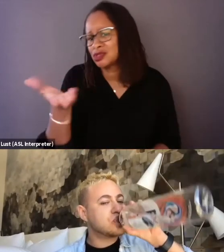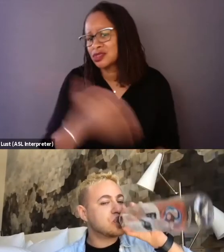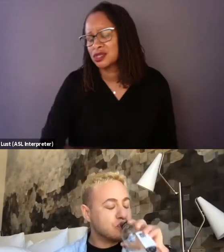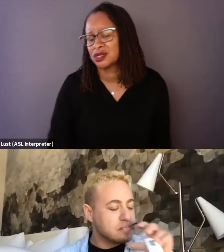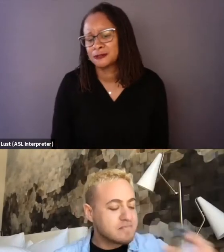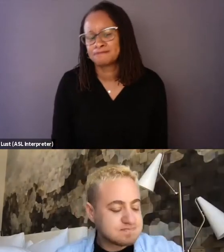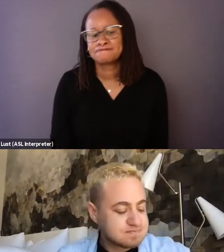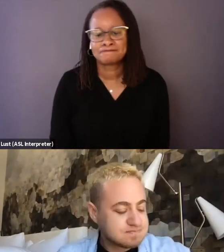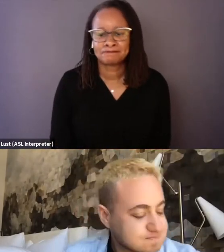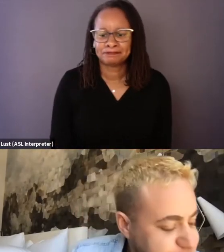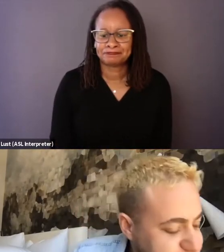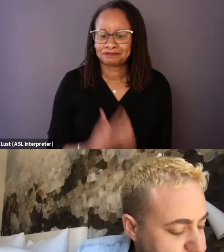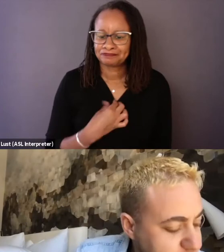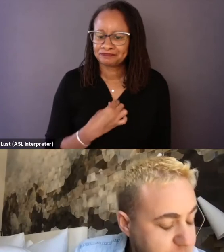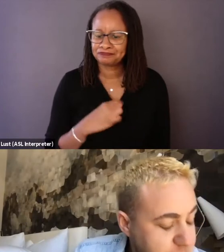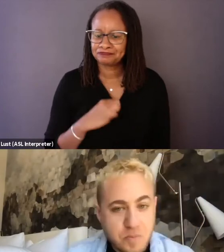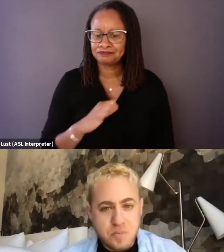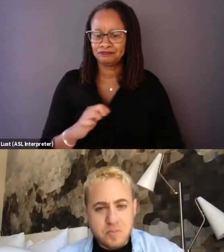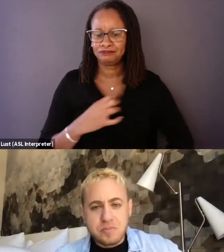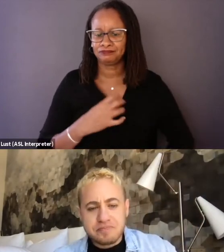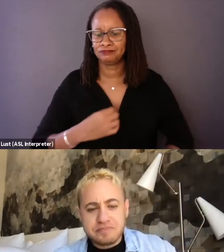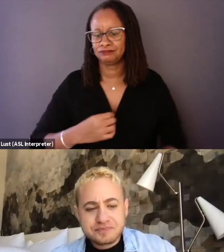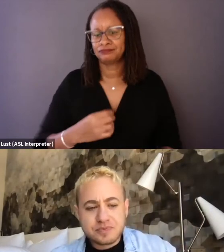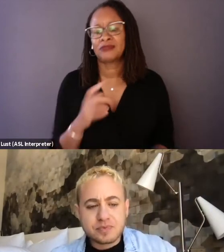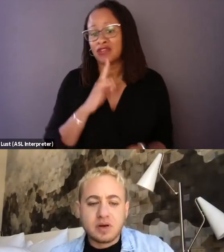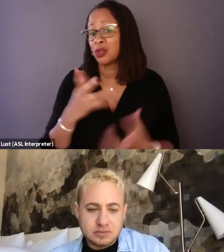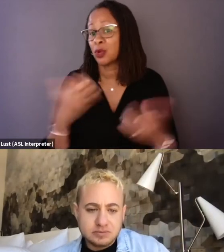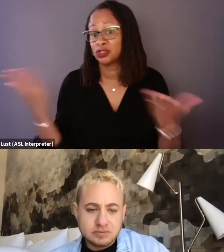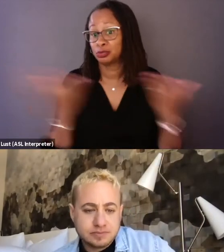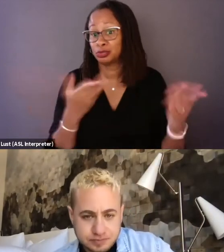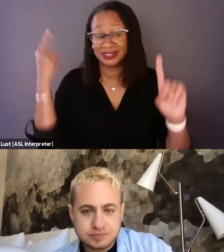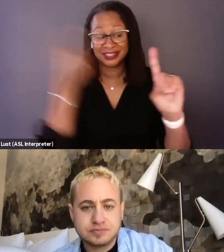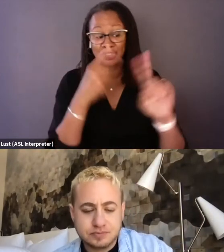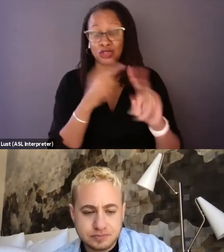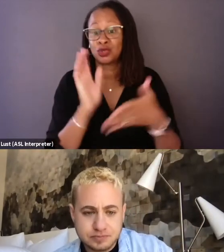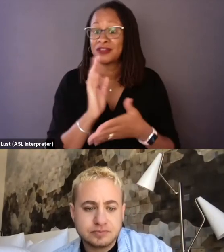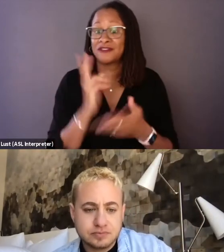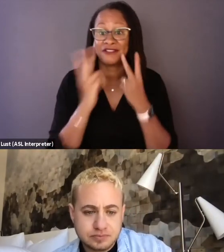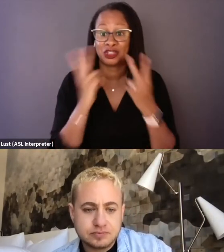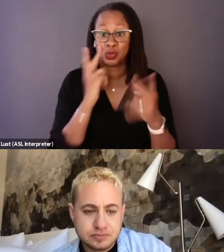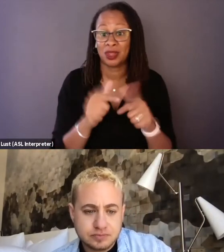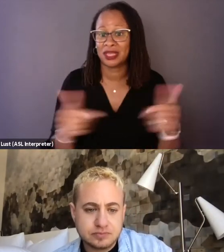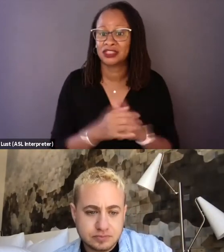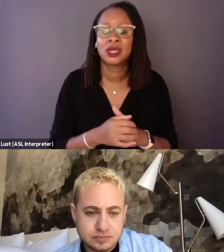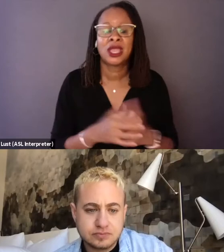Yeah, I wanted to bring a real intention to the visual language, and we really held ourselves accountable to do something really specific, right?